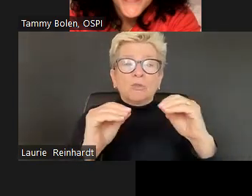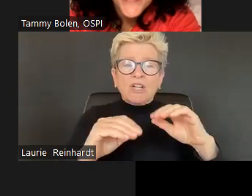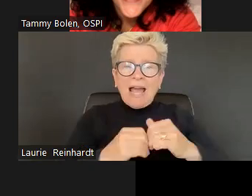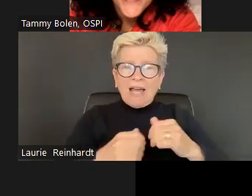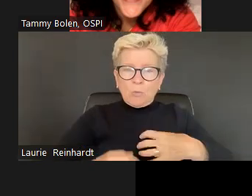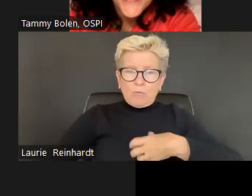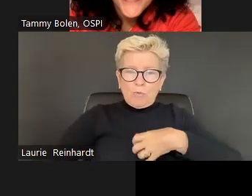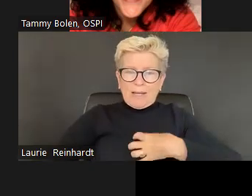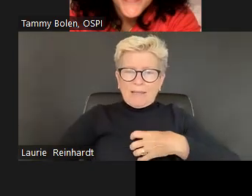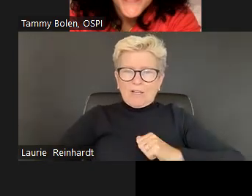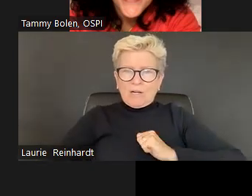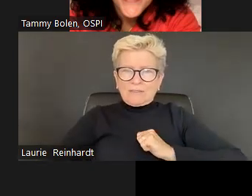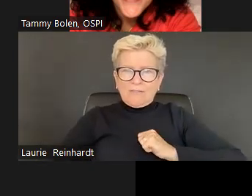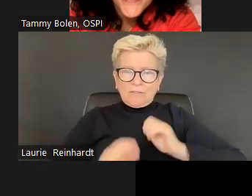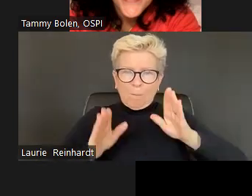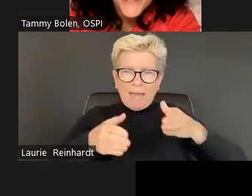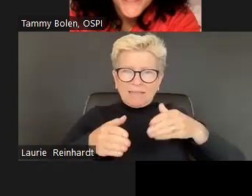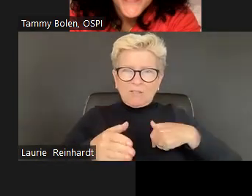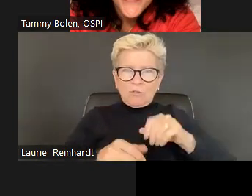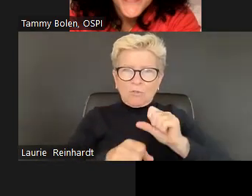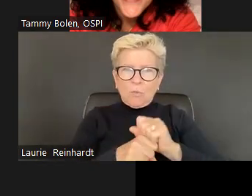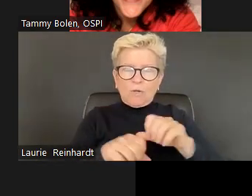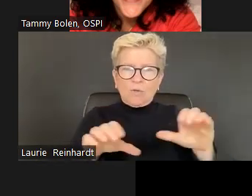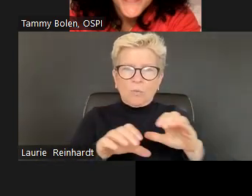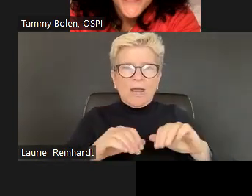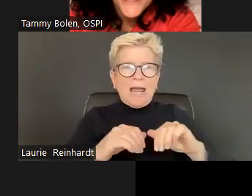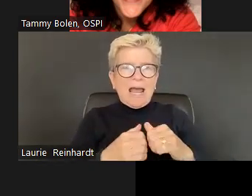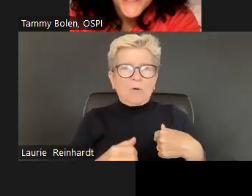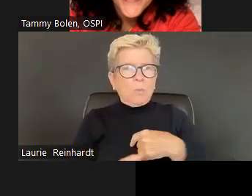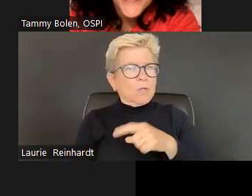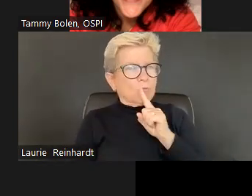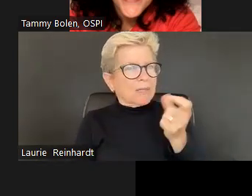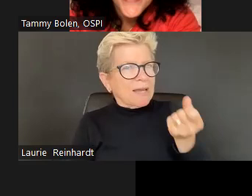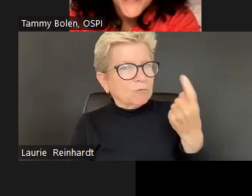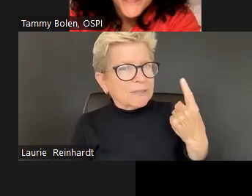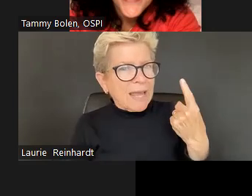Cause even us as adults have problems with that. Balance instruction. How are we when we're just going and engaging in direct instruction.